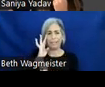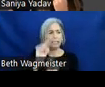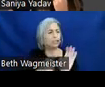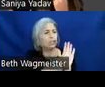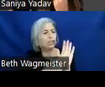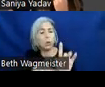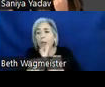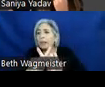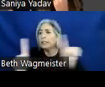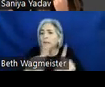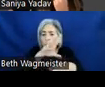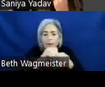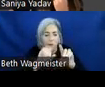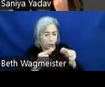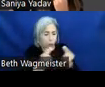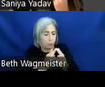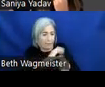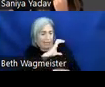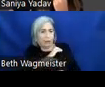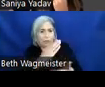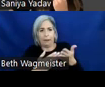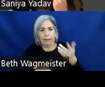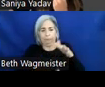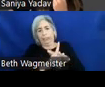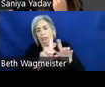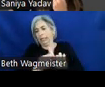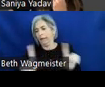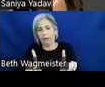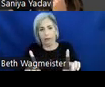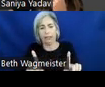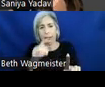the group and characteristics may appear differently even within the same diagnoses.